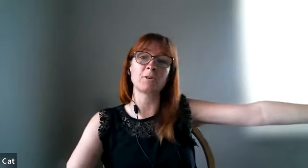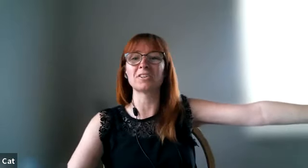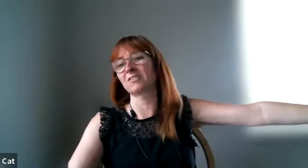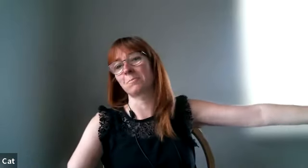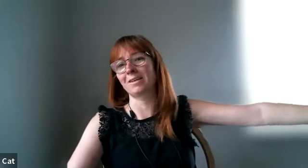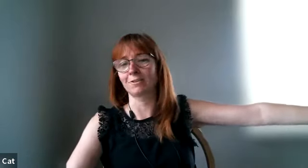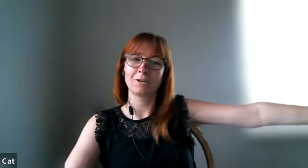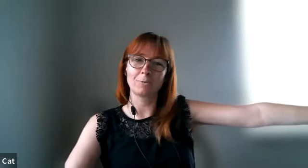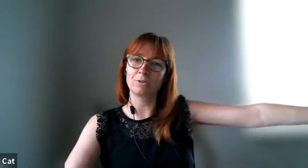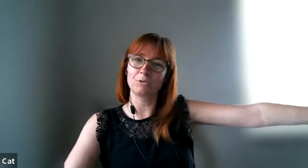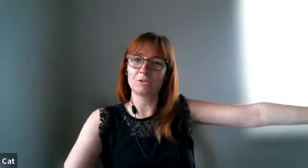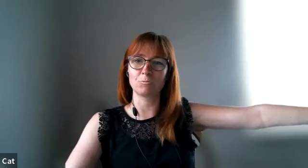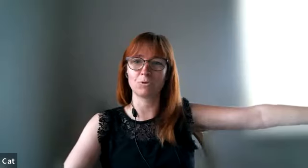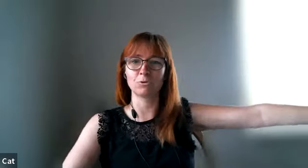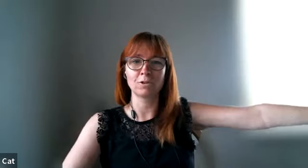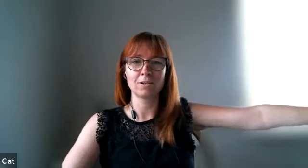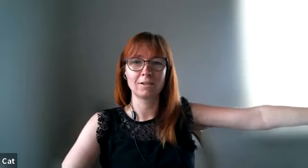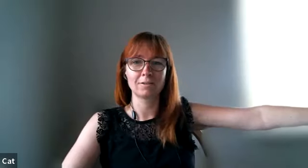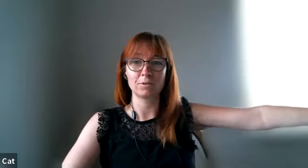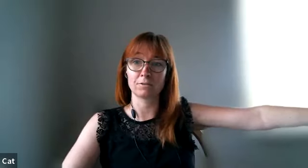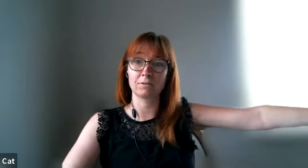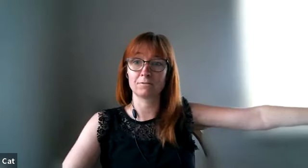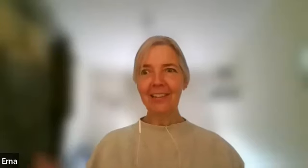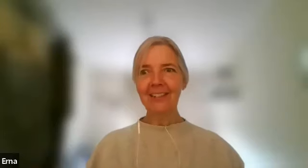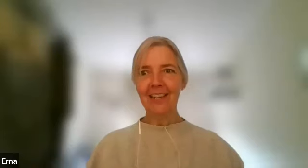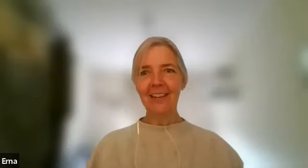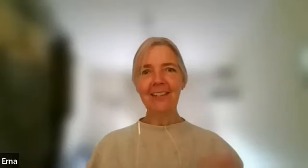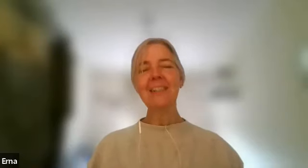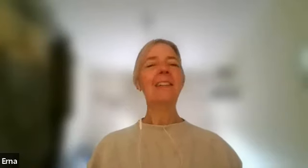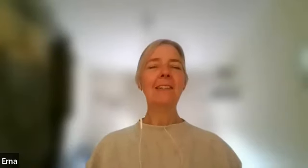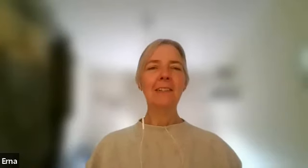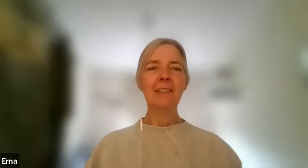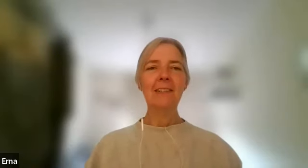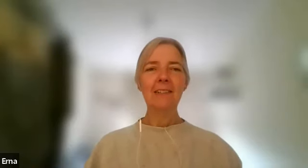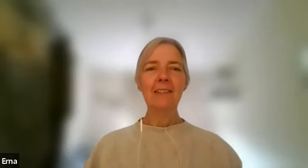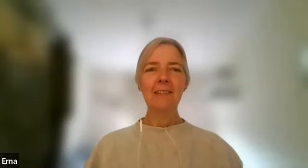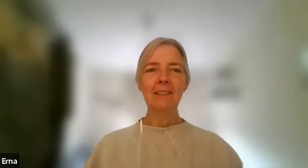oh it doesn't matter we'll do it tomorrow because yeah exactly and it doesn't matter so yeah